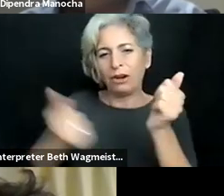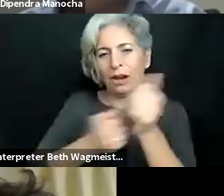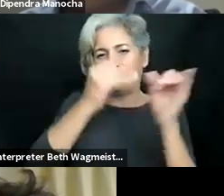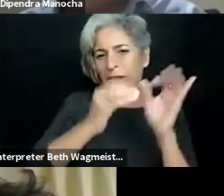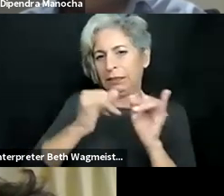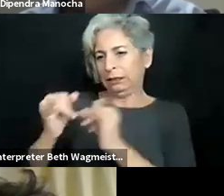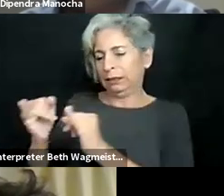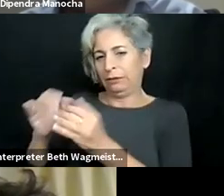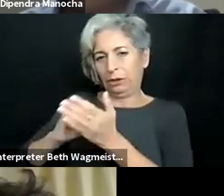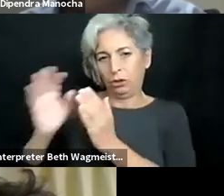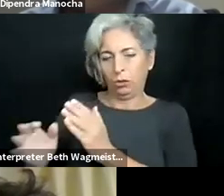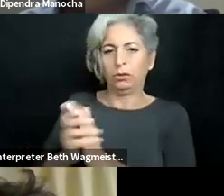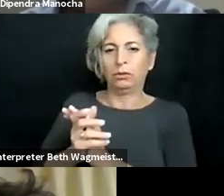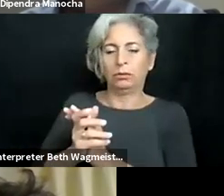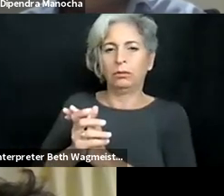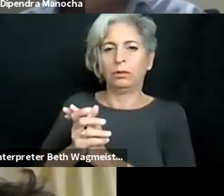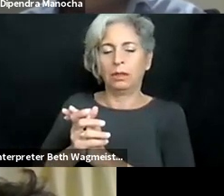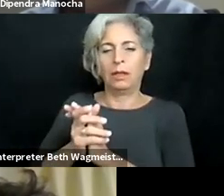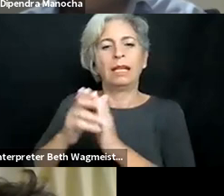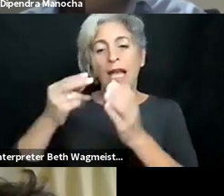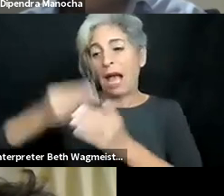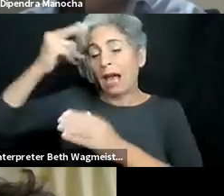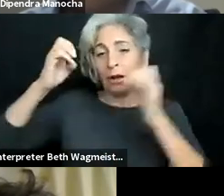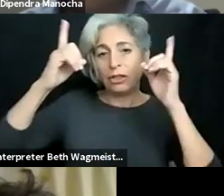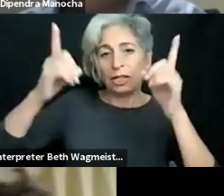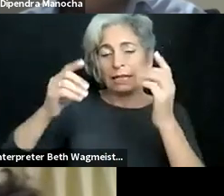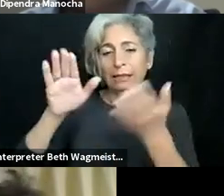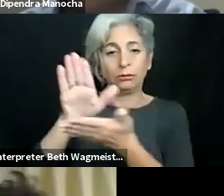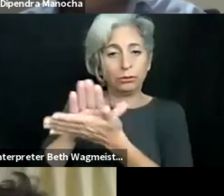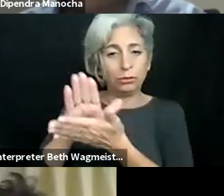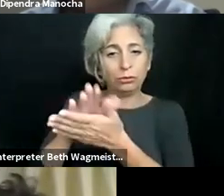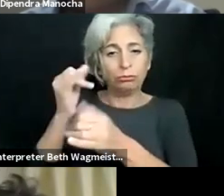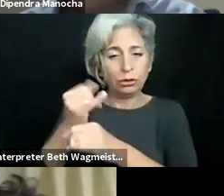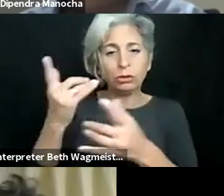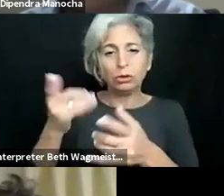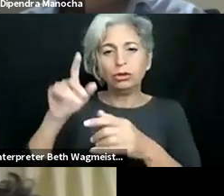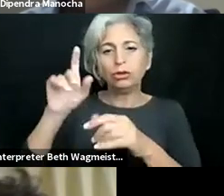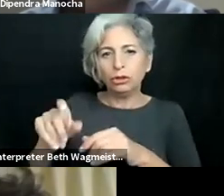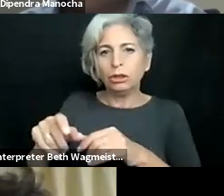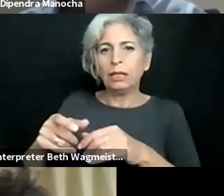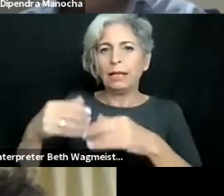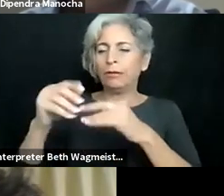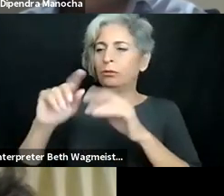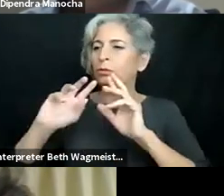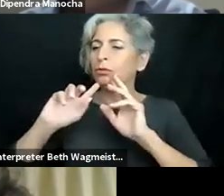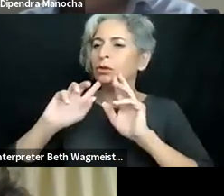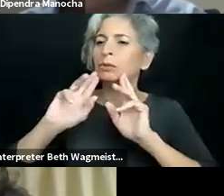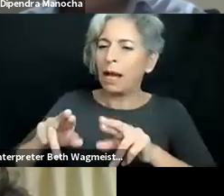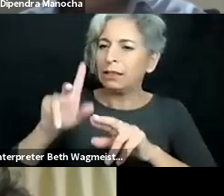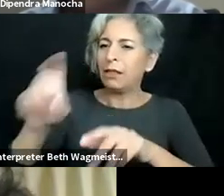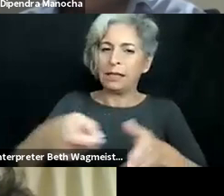securing the technology tools to design for better learning outcomes for each student. The demand on accessibility practitioners is on the rise and